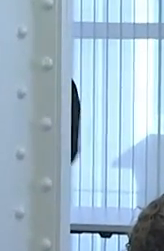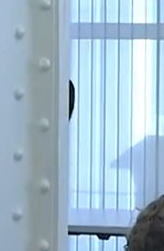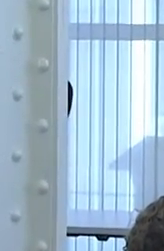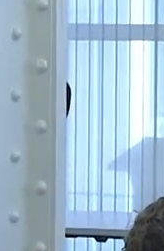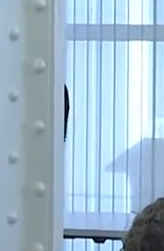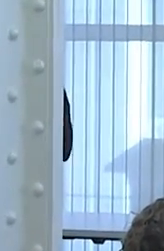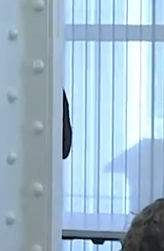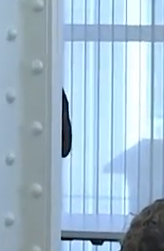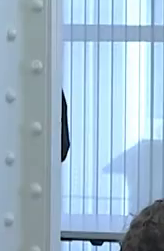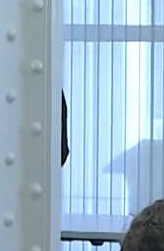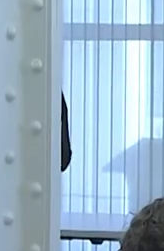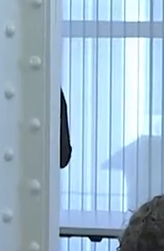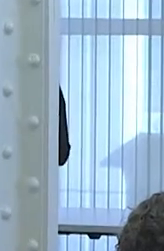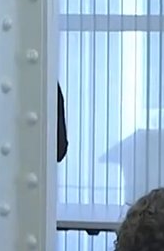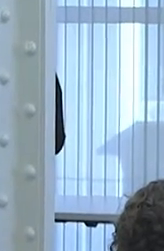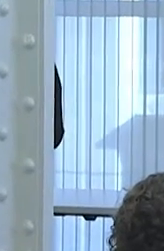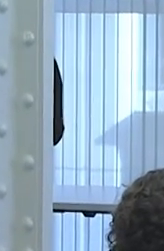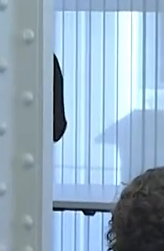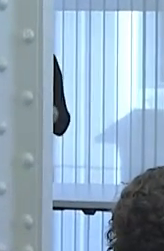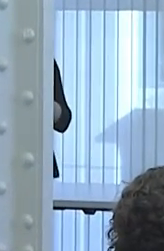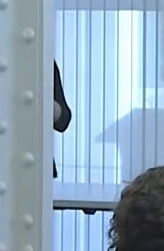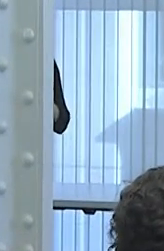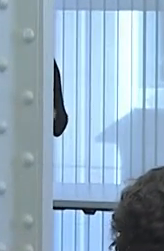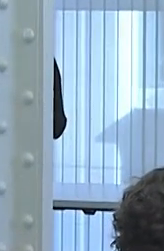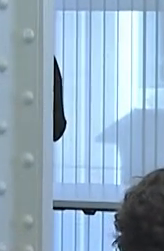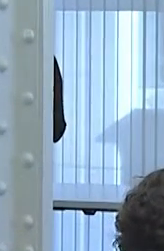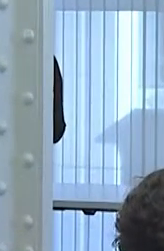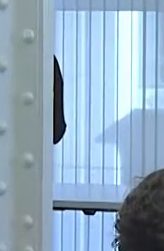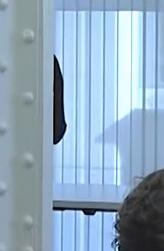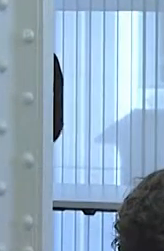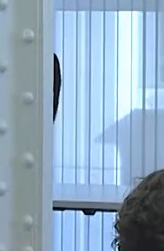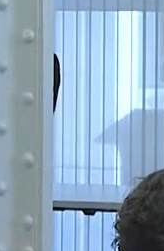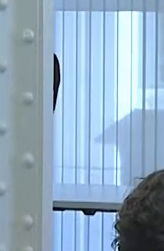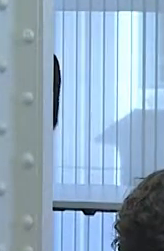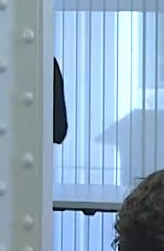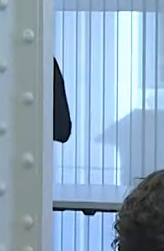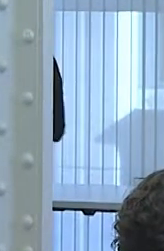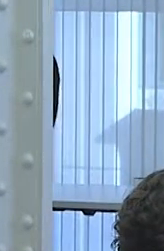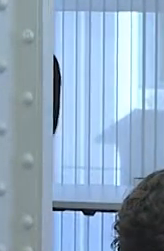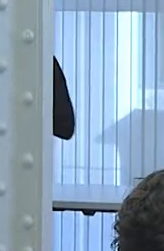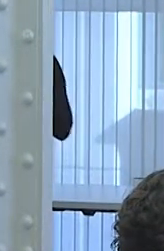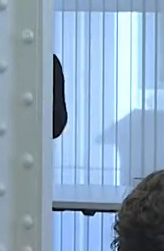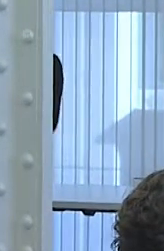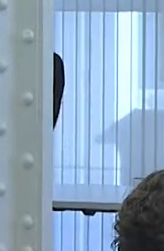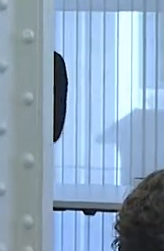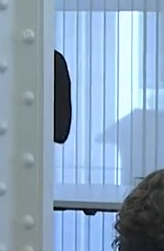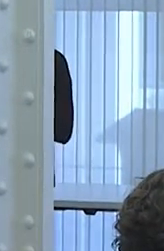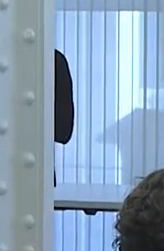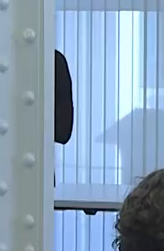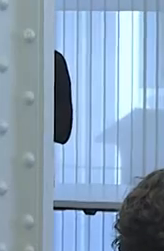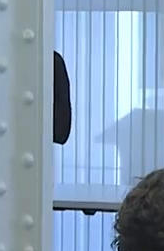lipstick lover, and fighter who lives with five chronic illnesses: bipolar disorder,